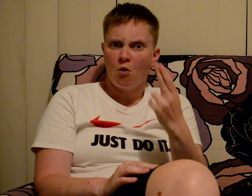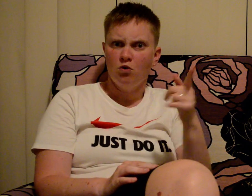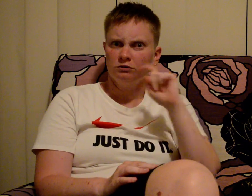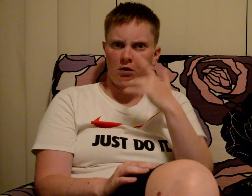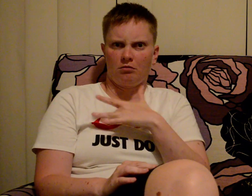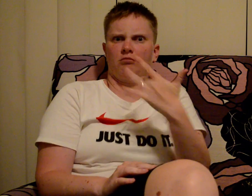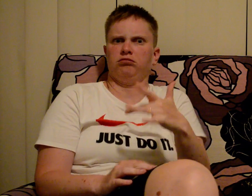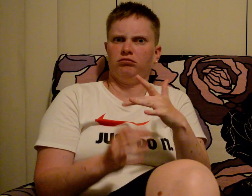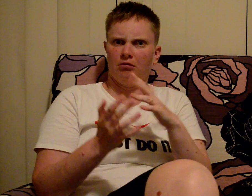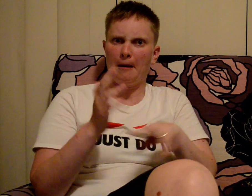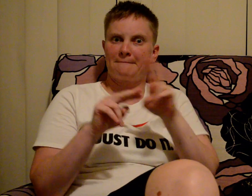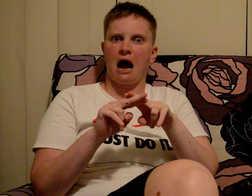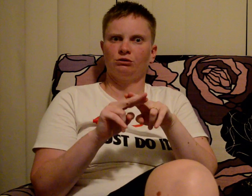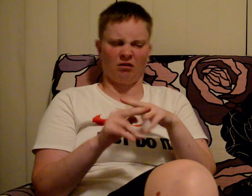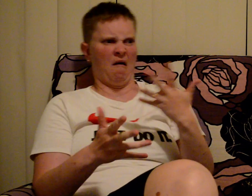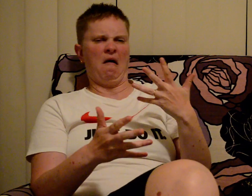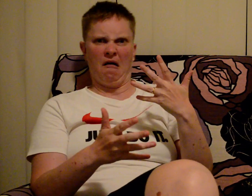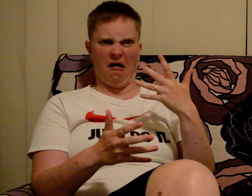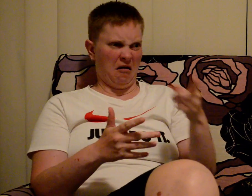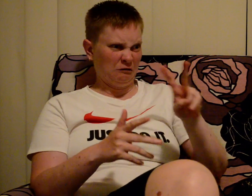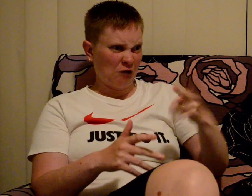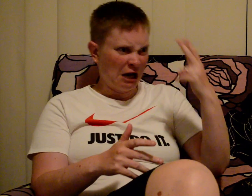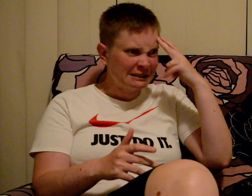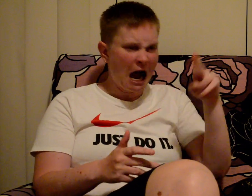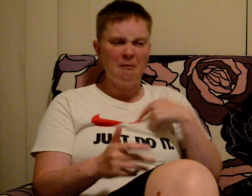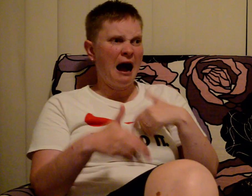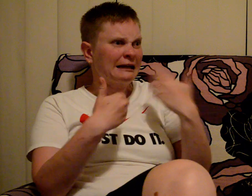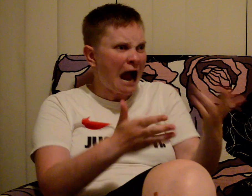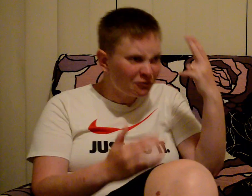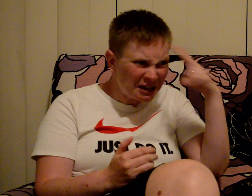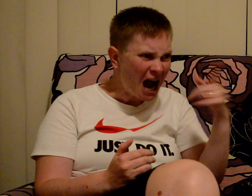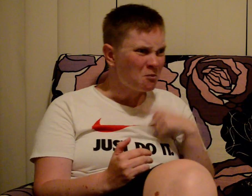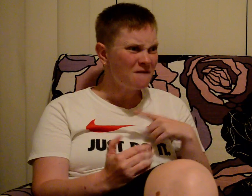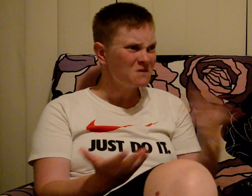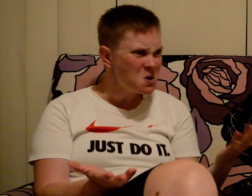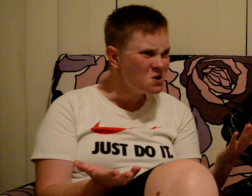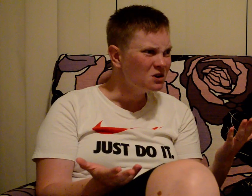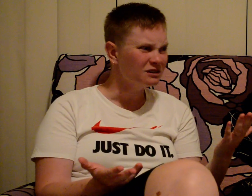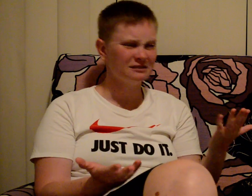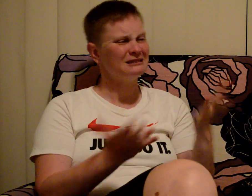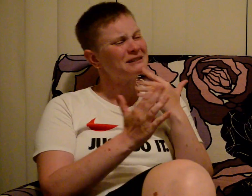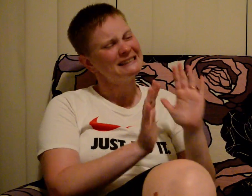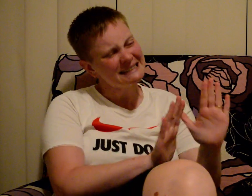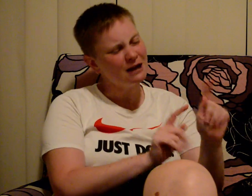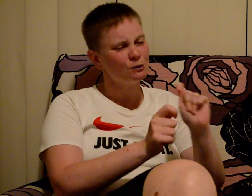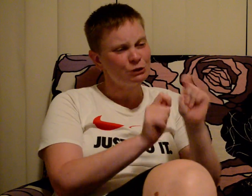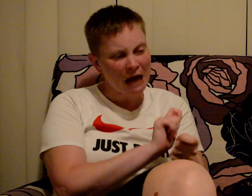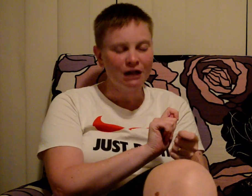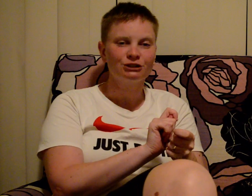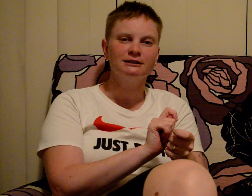Changing the name definitely would offend the parents the parents could react by saying, "how dare you change your name when we gave you the name?! Please don't change it!"